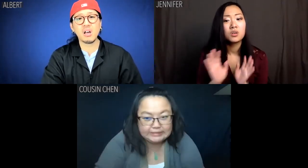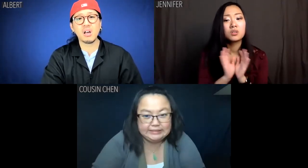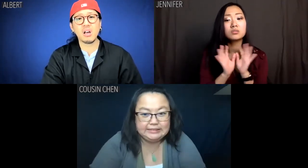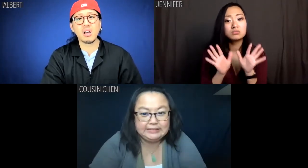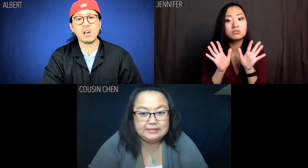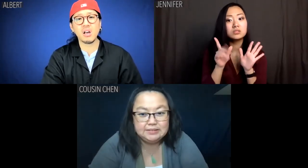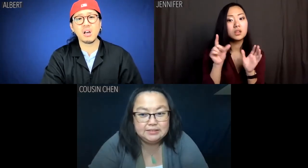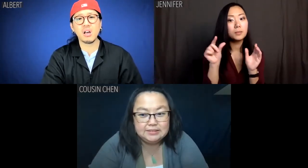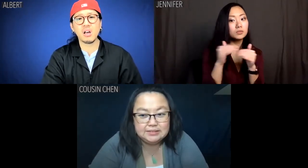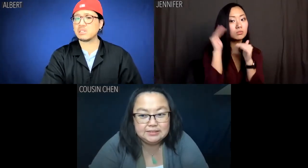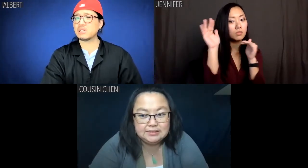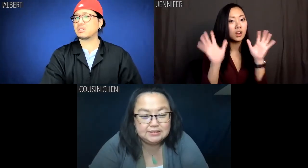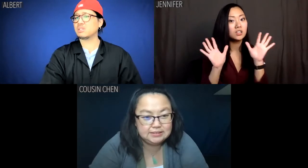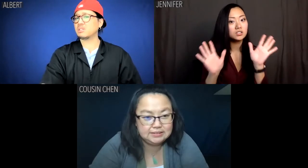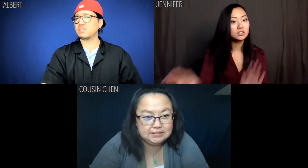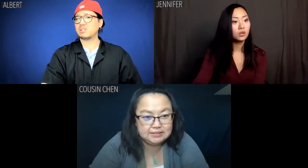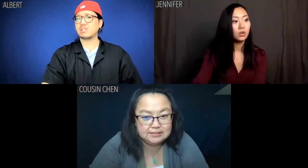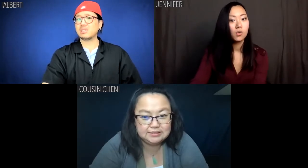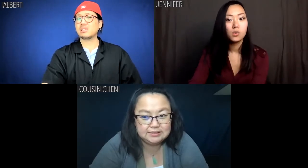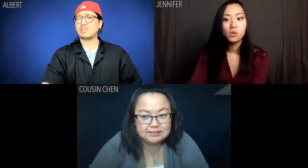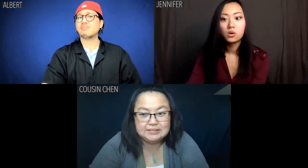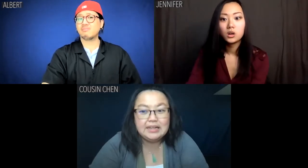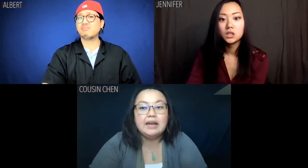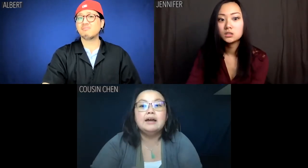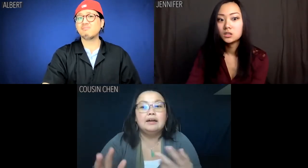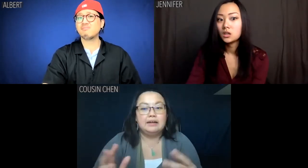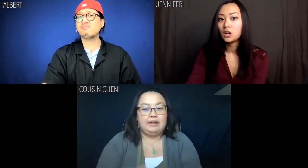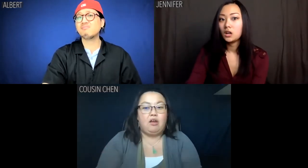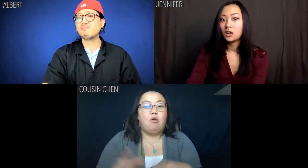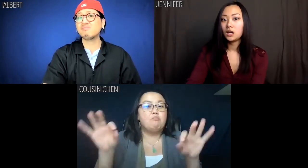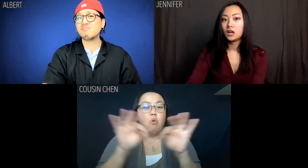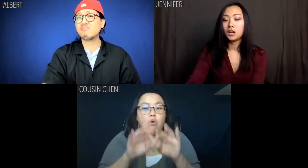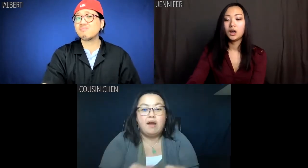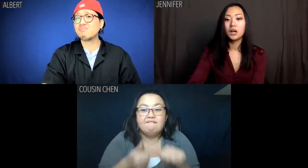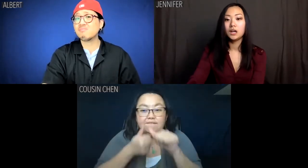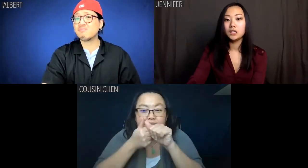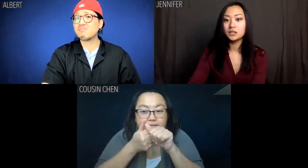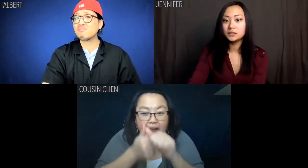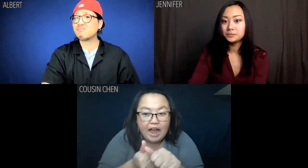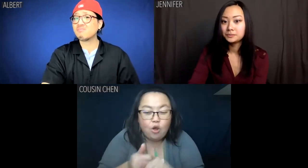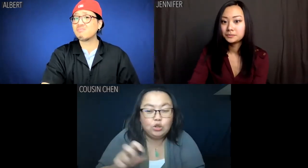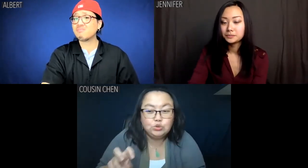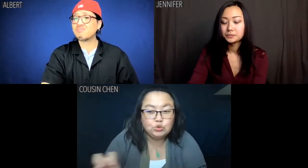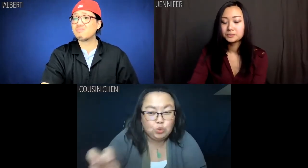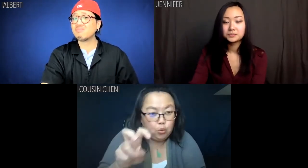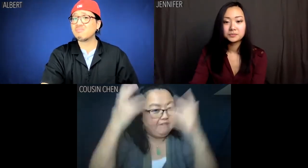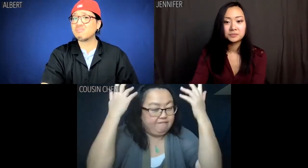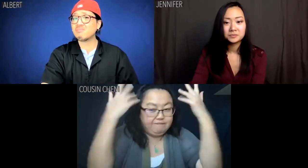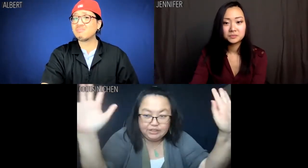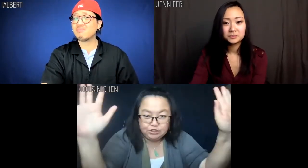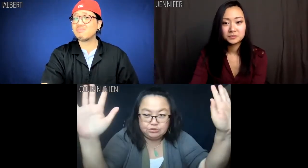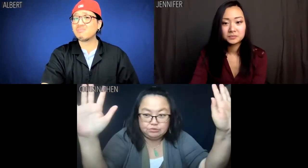Jennifer: You're kind of intense. Cousin Chen: Stop acting like tourists!